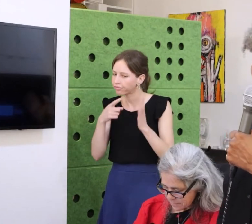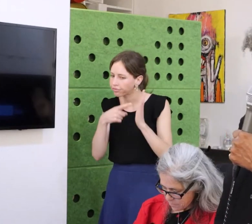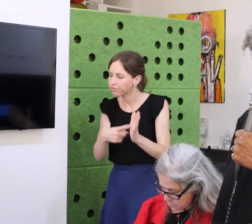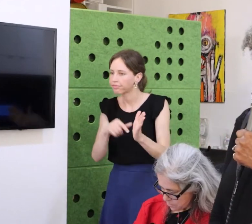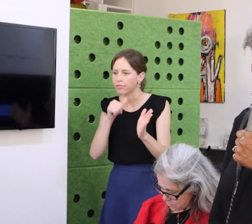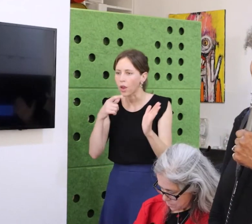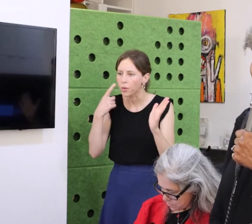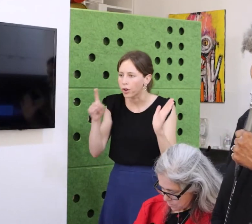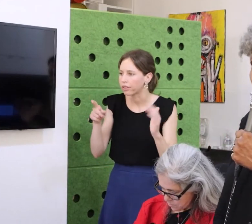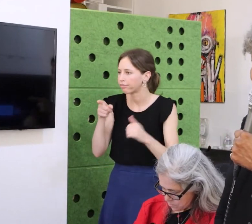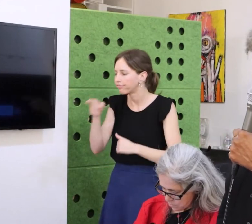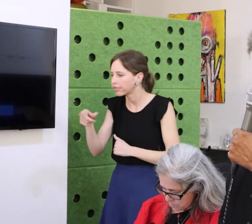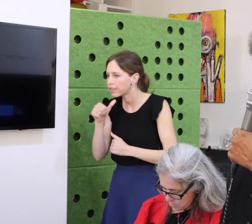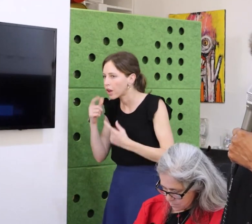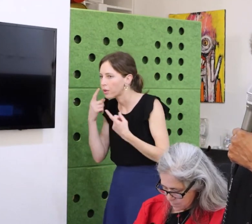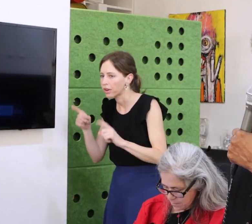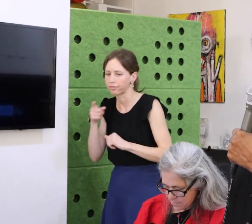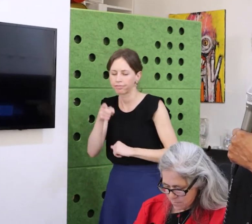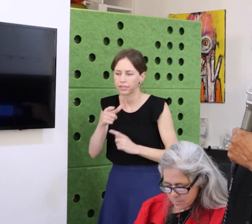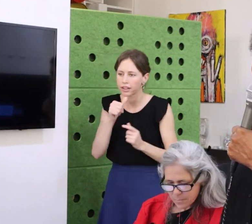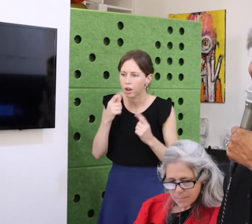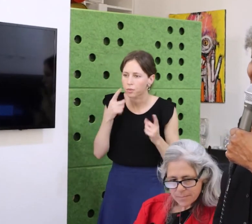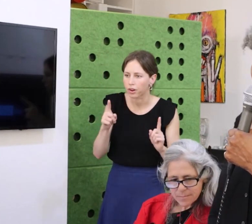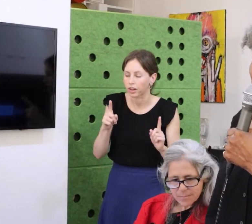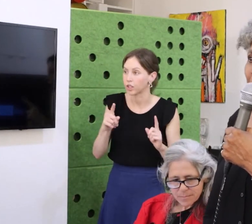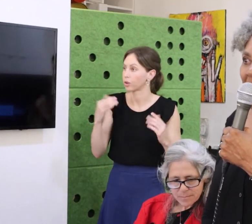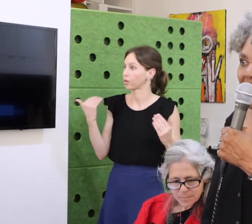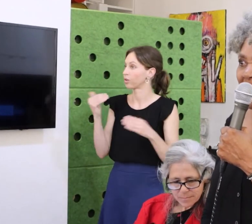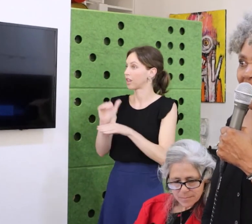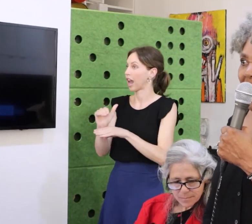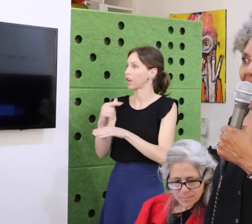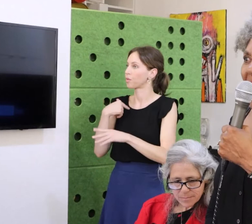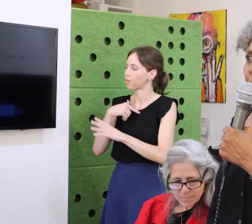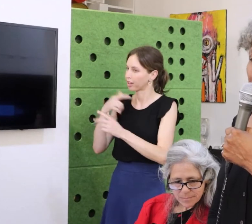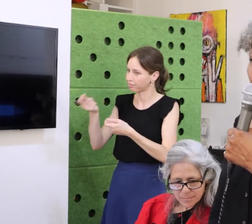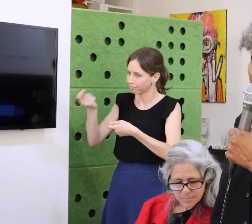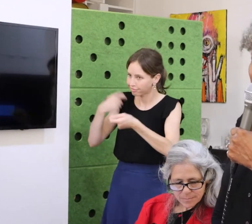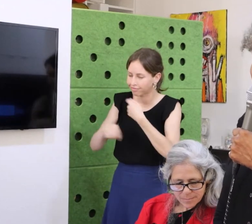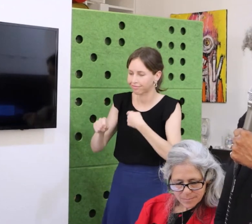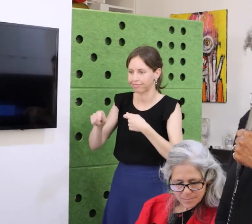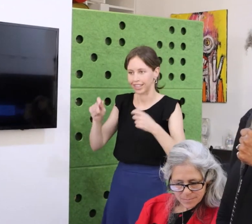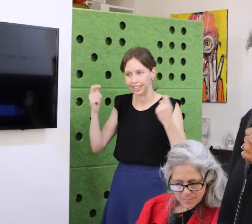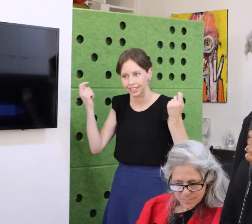We facilitate opportunities to use our gifts to be involved